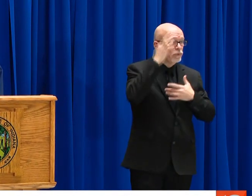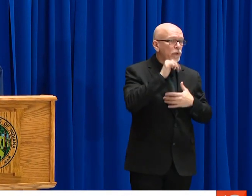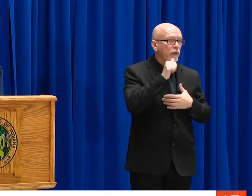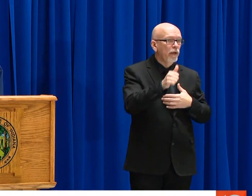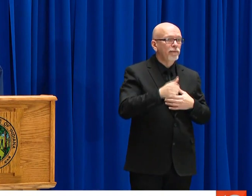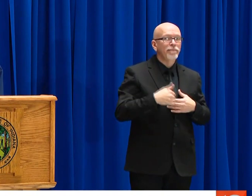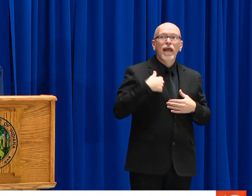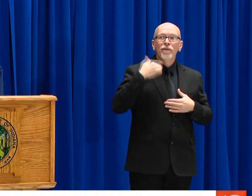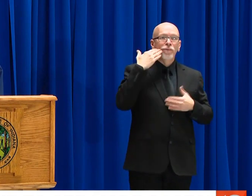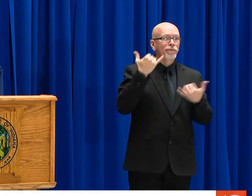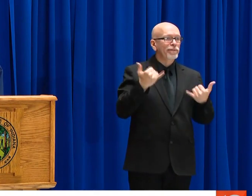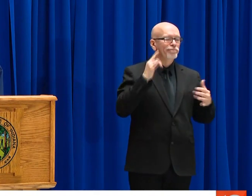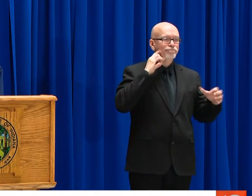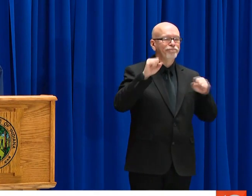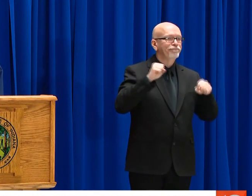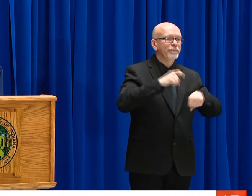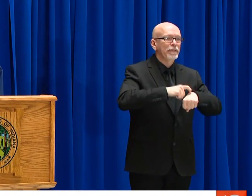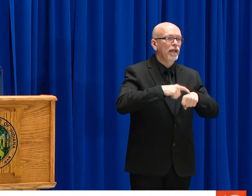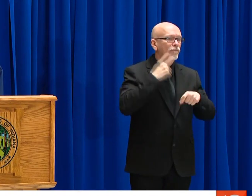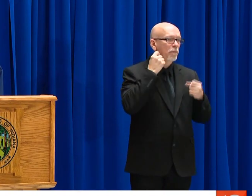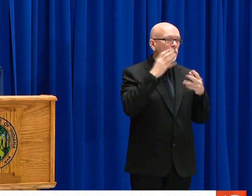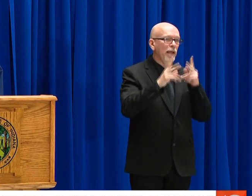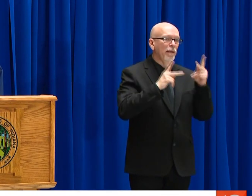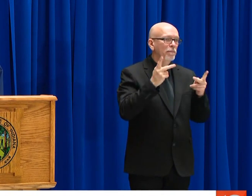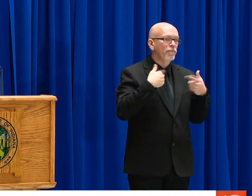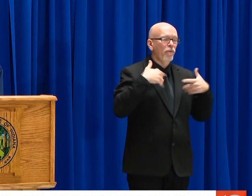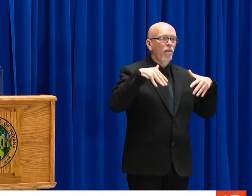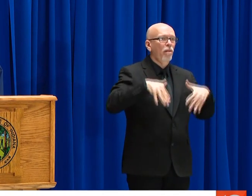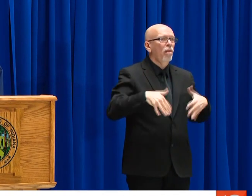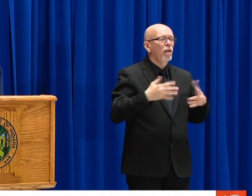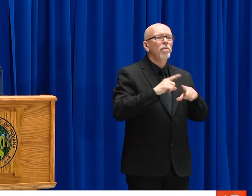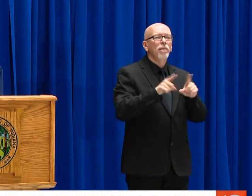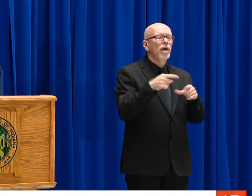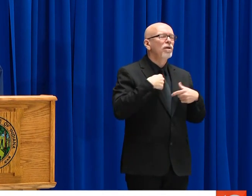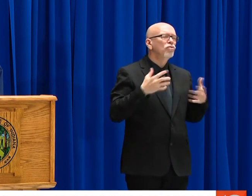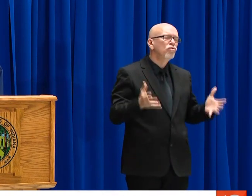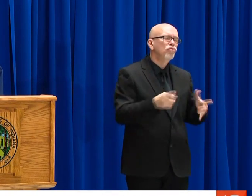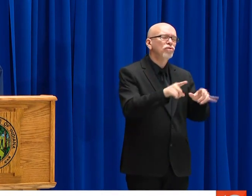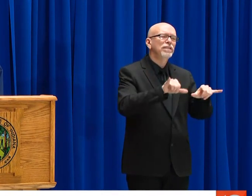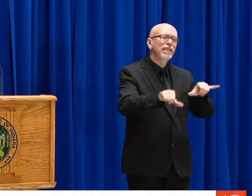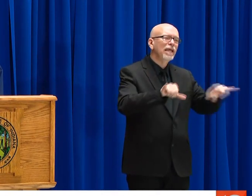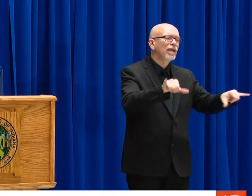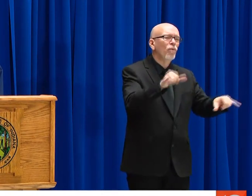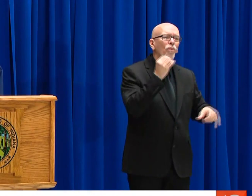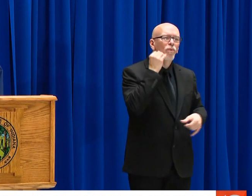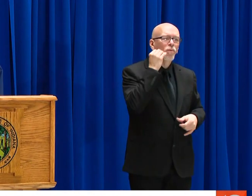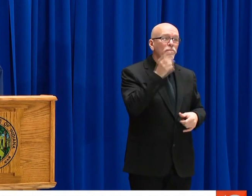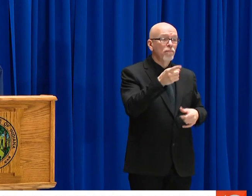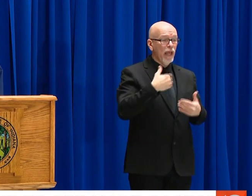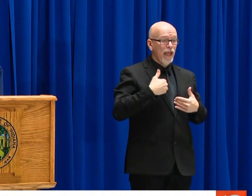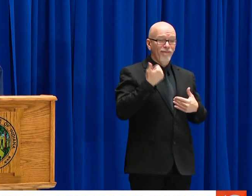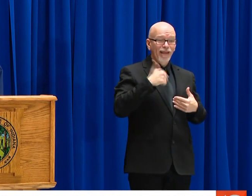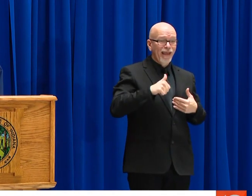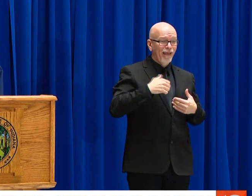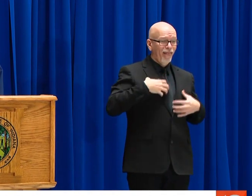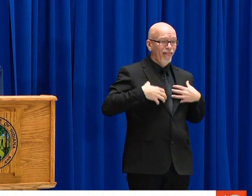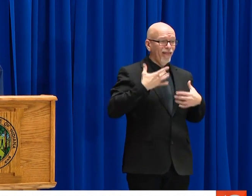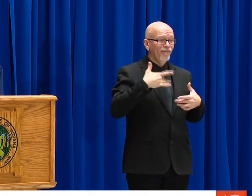THAT THEY CAN QUARANTINE THEMSELVES AND MONITOR FOR SYMPTOMS. I KNOW THIS IS AN UNPRECEDENTED AND DIFFICULT TIME FOR MANY.